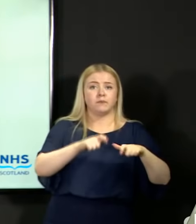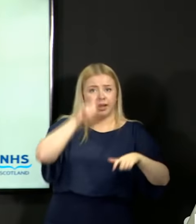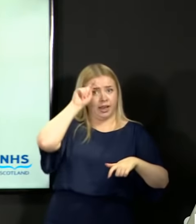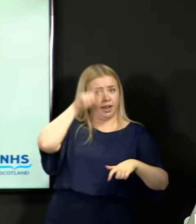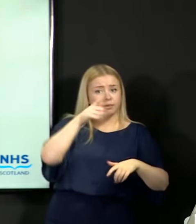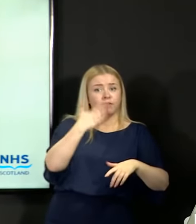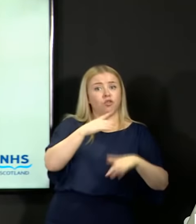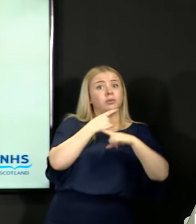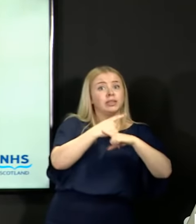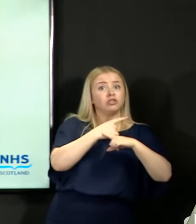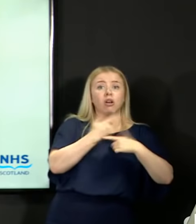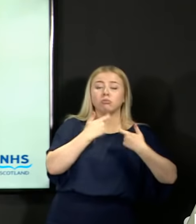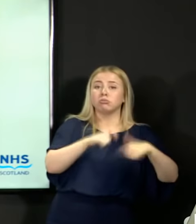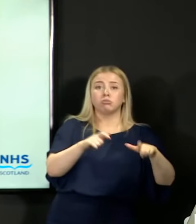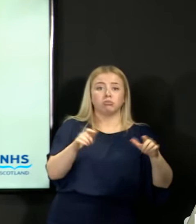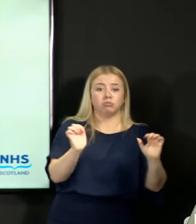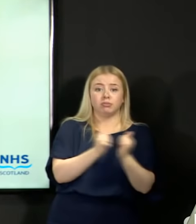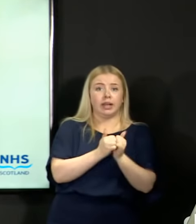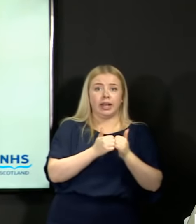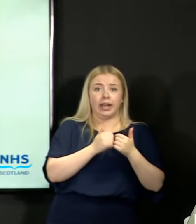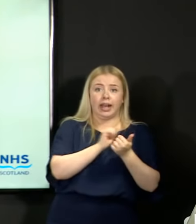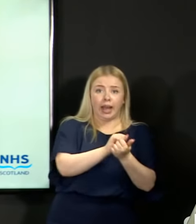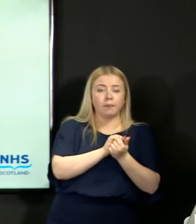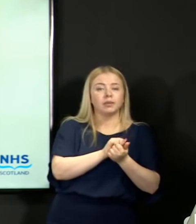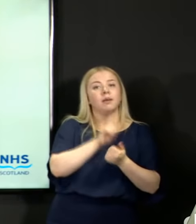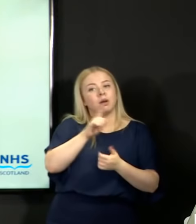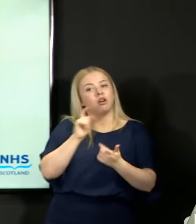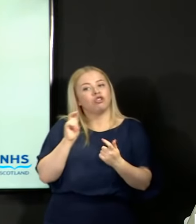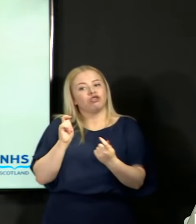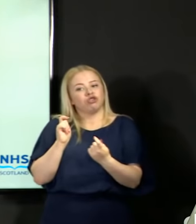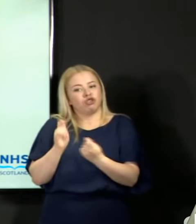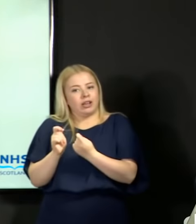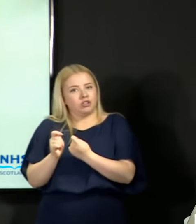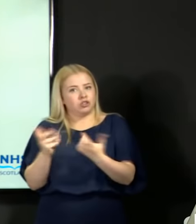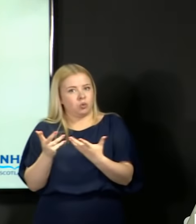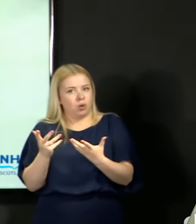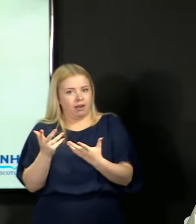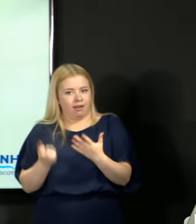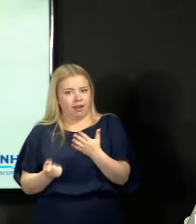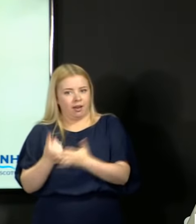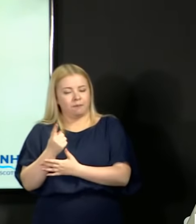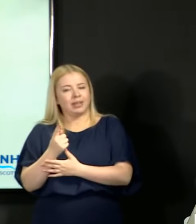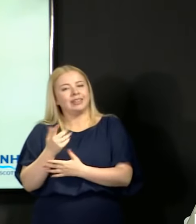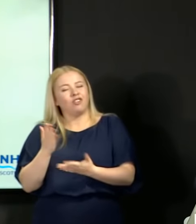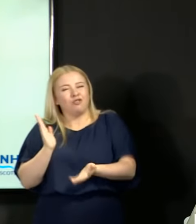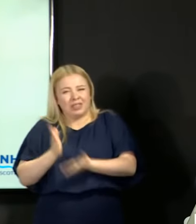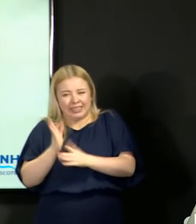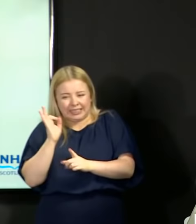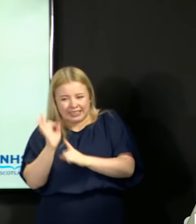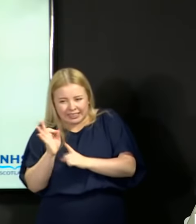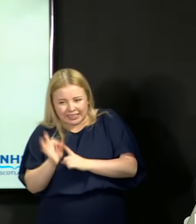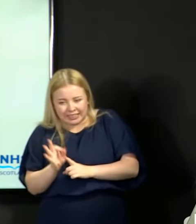teachers, and the changes that have been made are essentially those fine-grained judgments